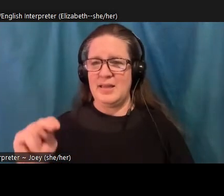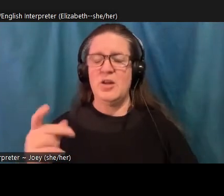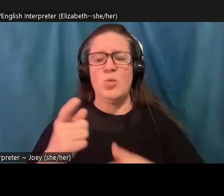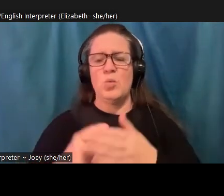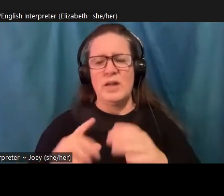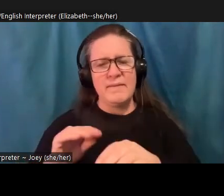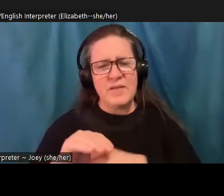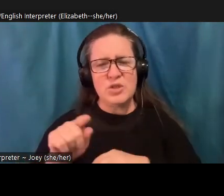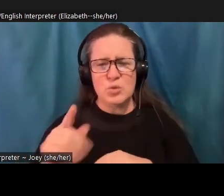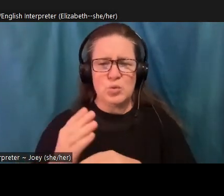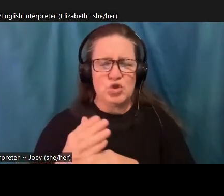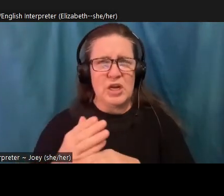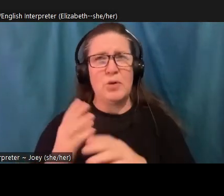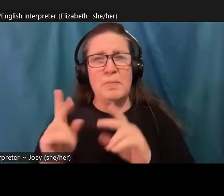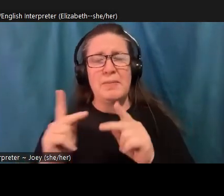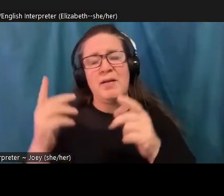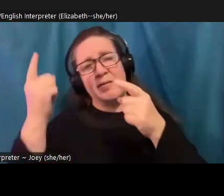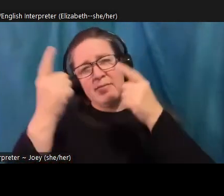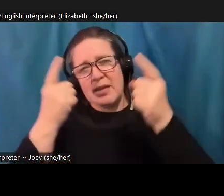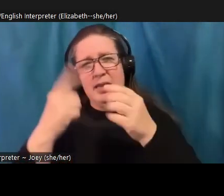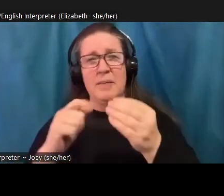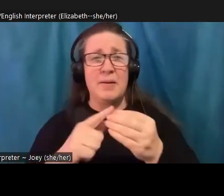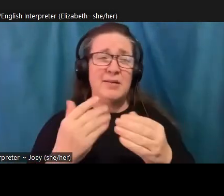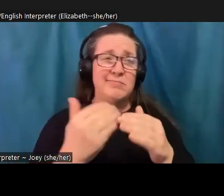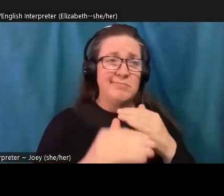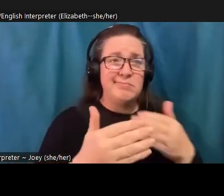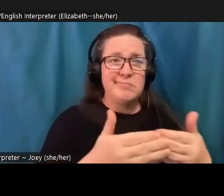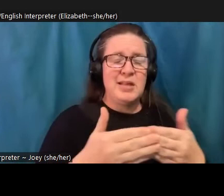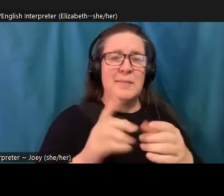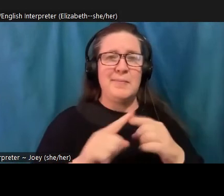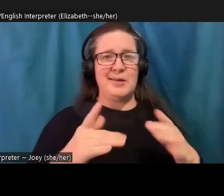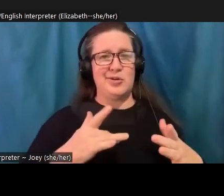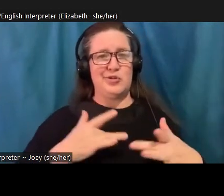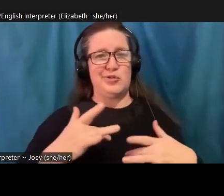whether or not they should have a baby but are concerned about bringing the child into the climate change world?